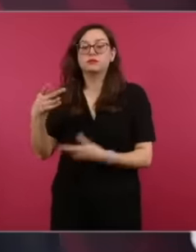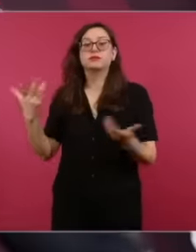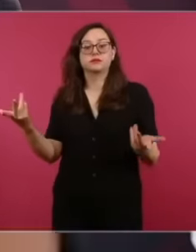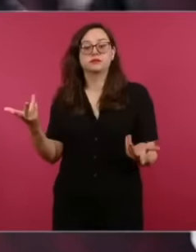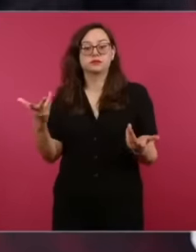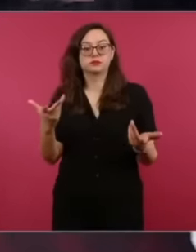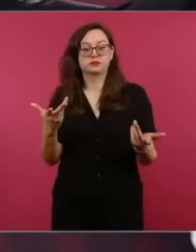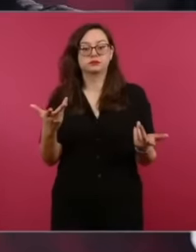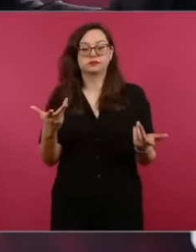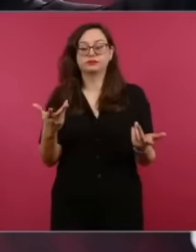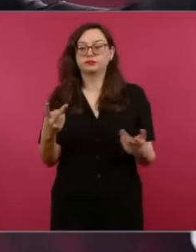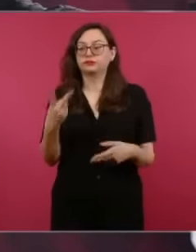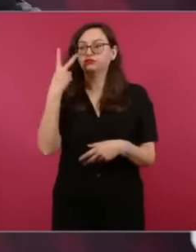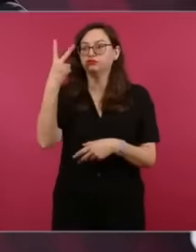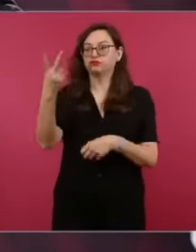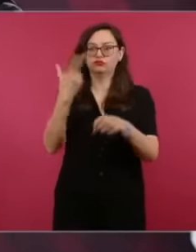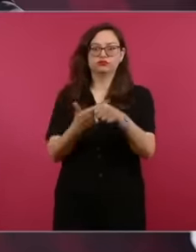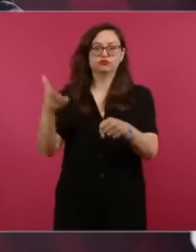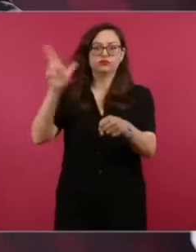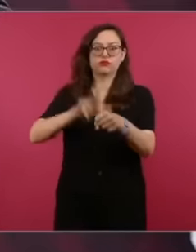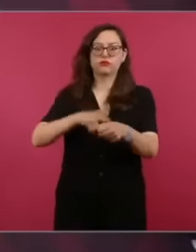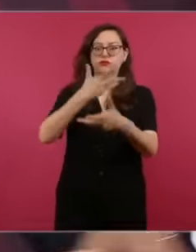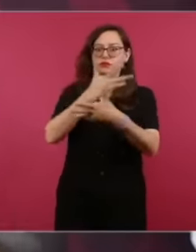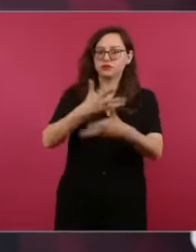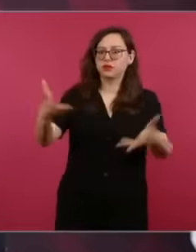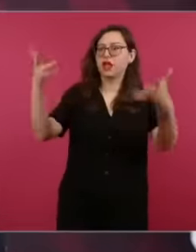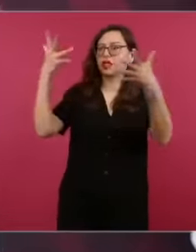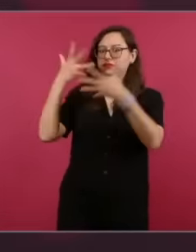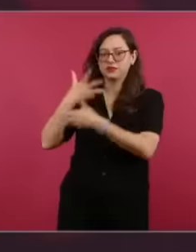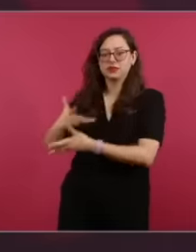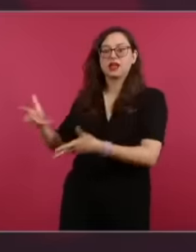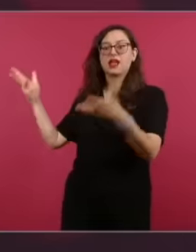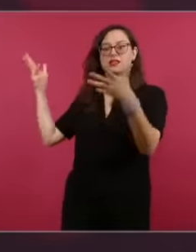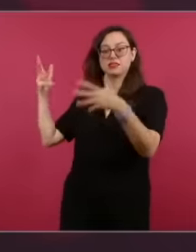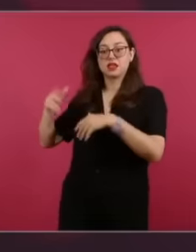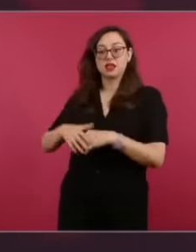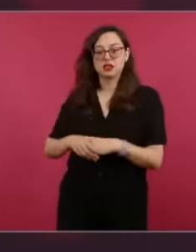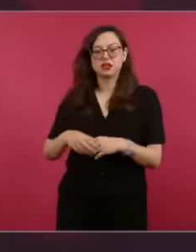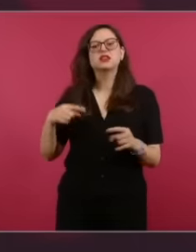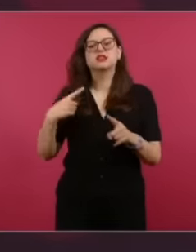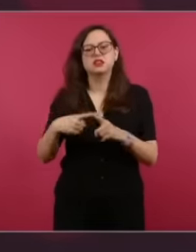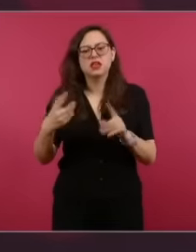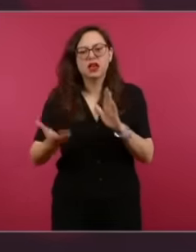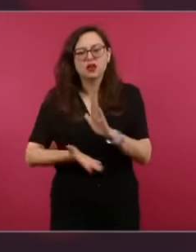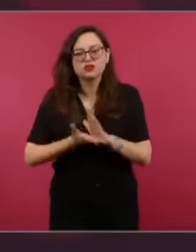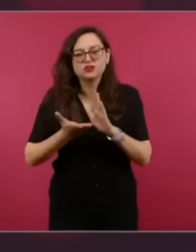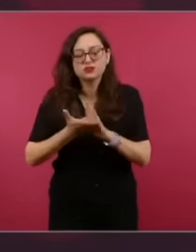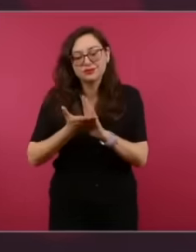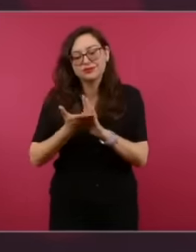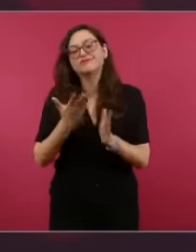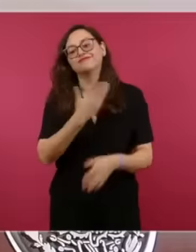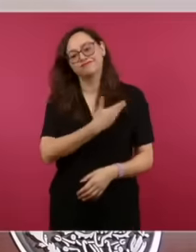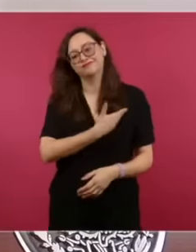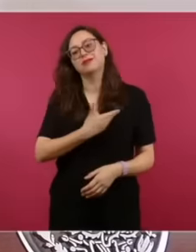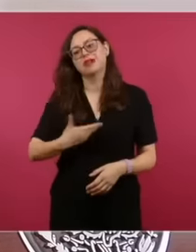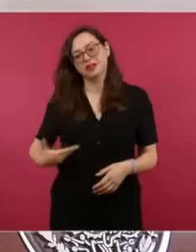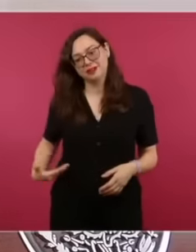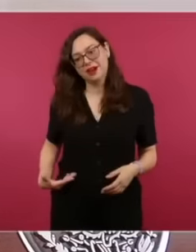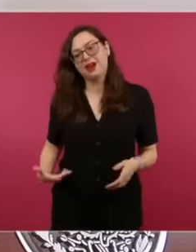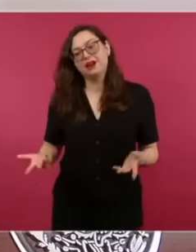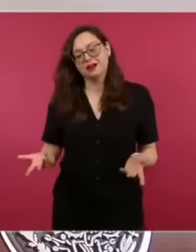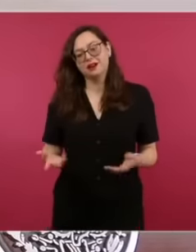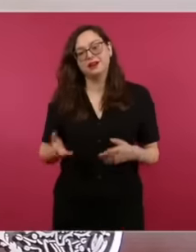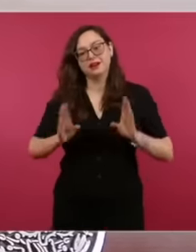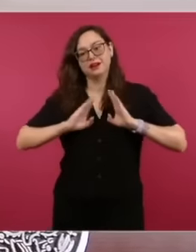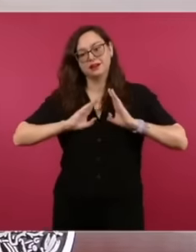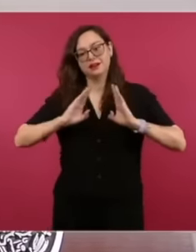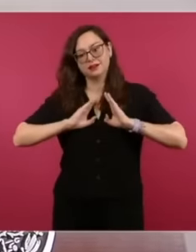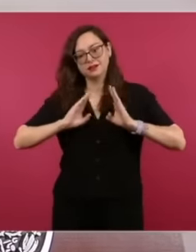two large hospitals Oh built by military engineers like many works like